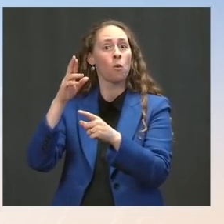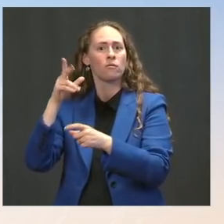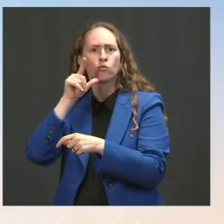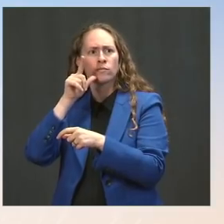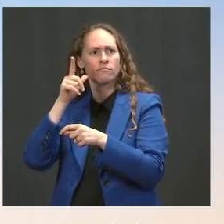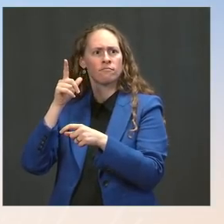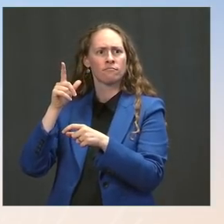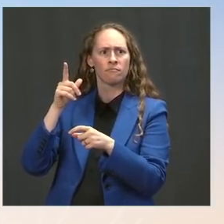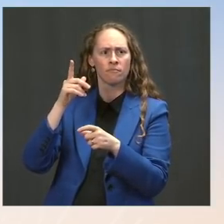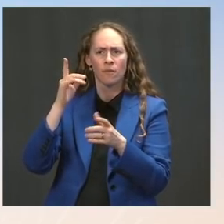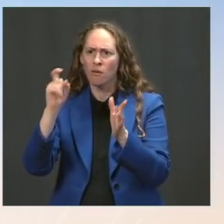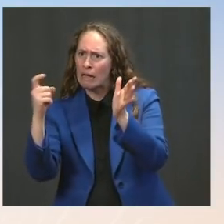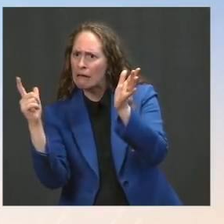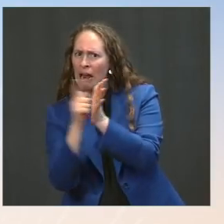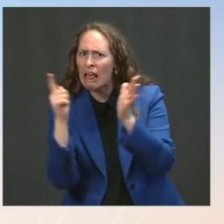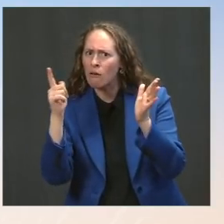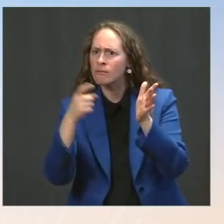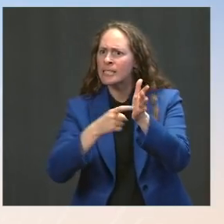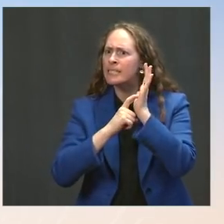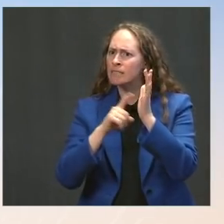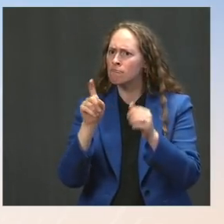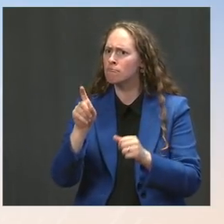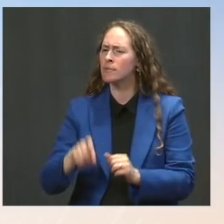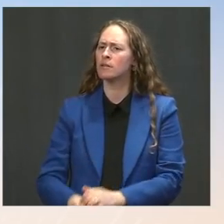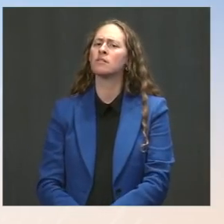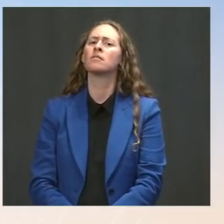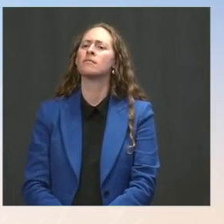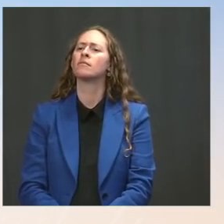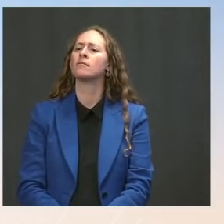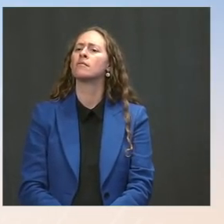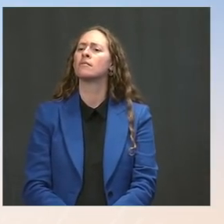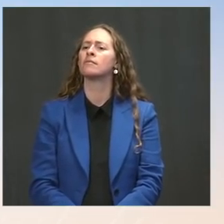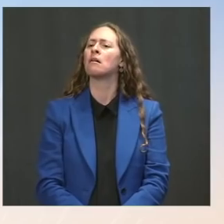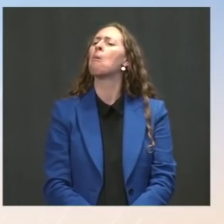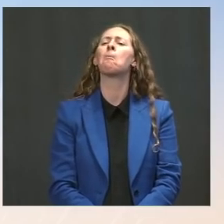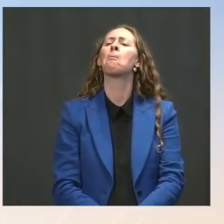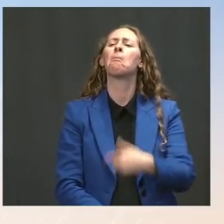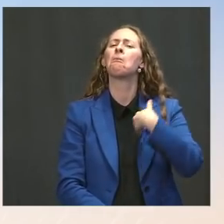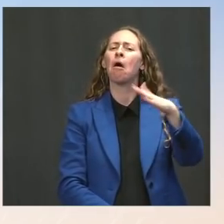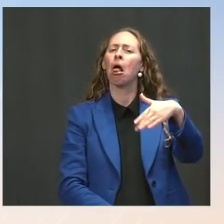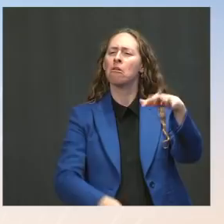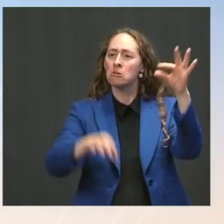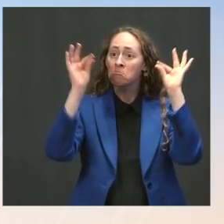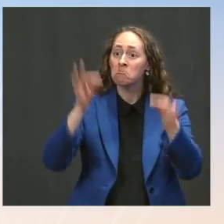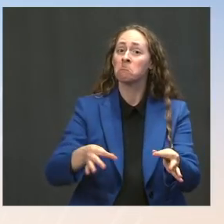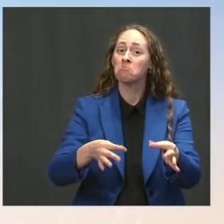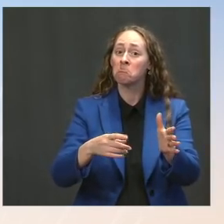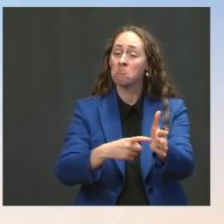But we have not made a determination about that, no. The Press: So why not? I mean, the President today referred to the federal government as a "model employer."